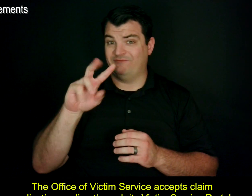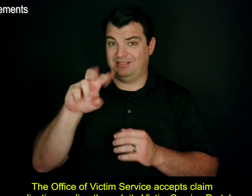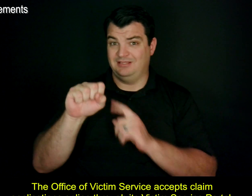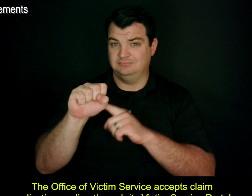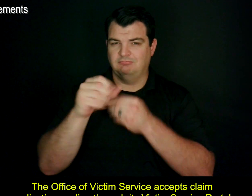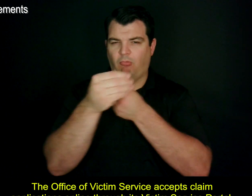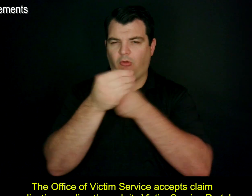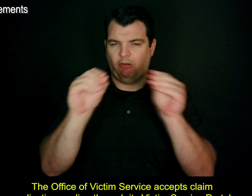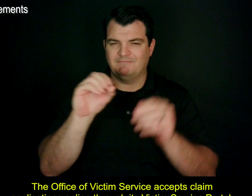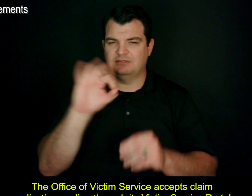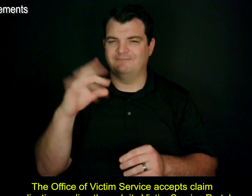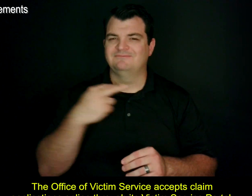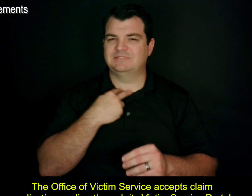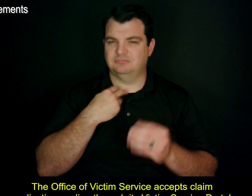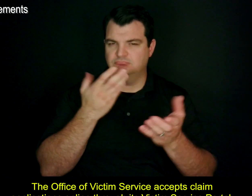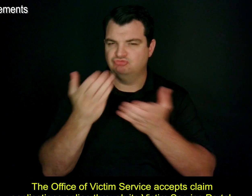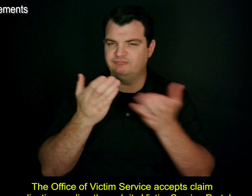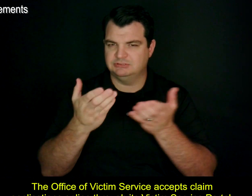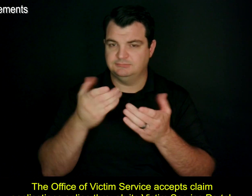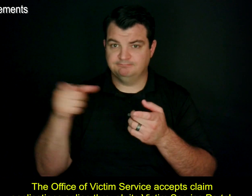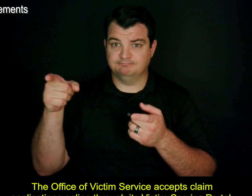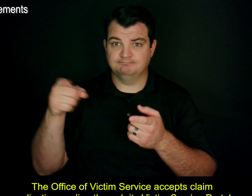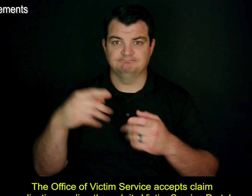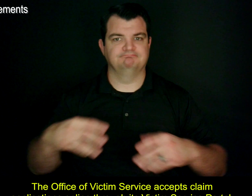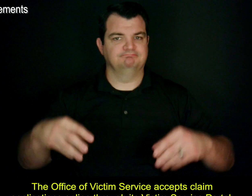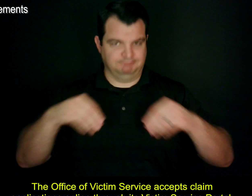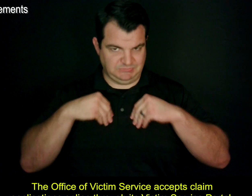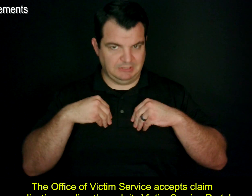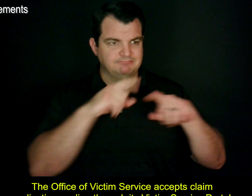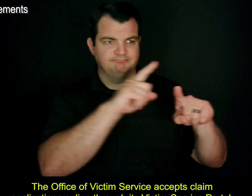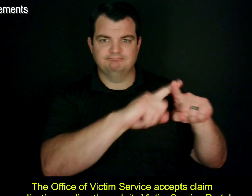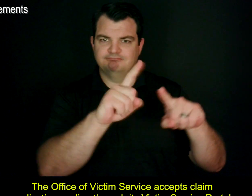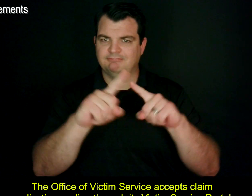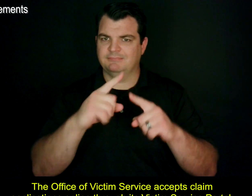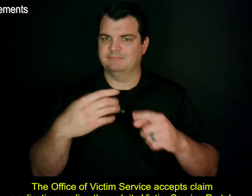The Office of Victim Service accepts claim applications online through its Victim Service Portal.